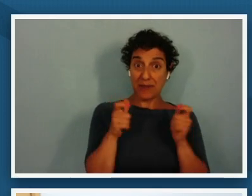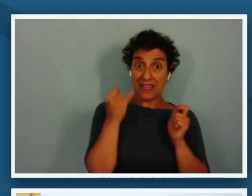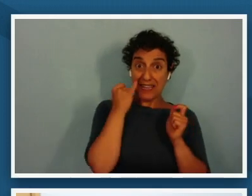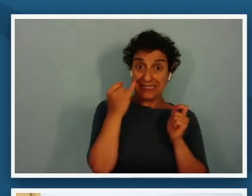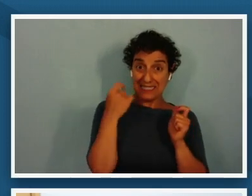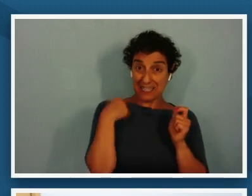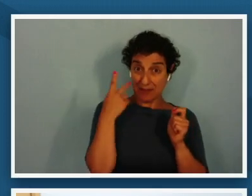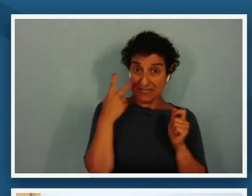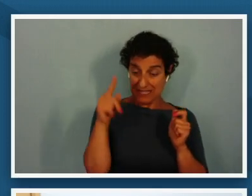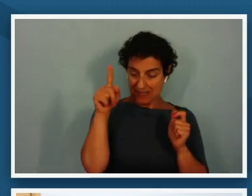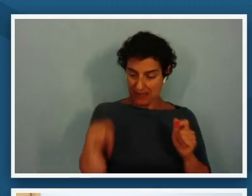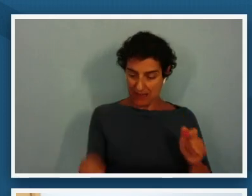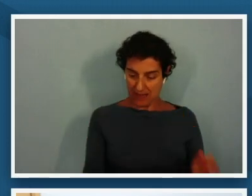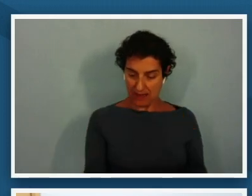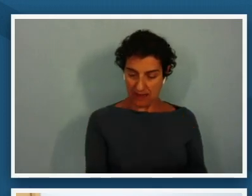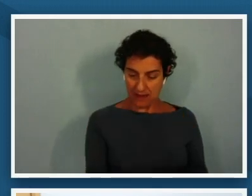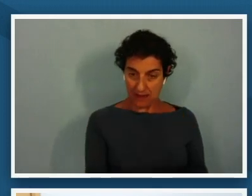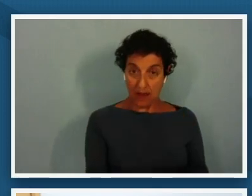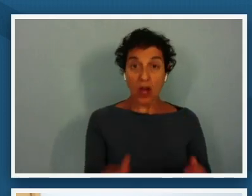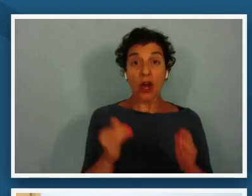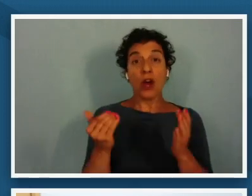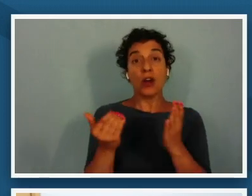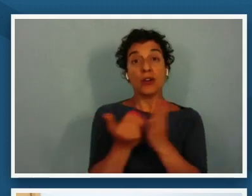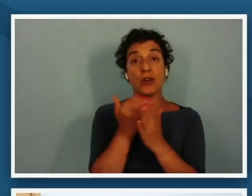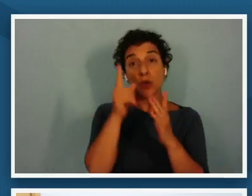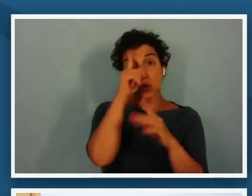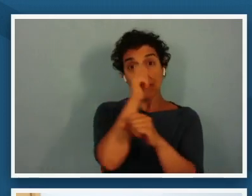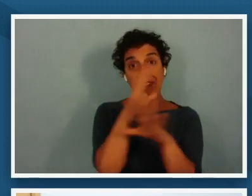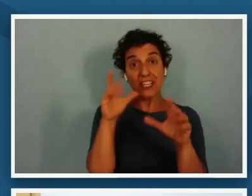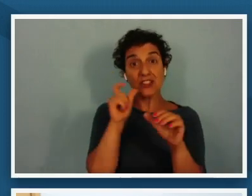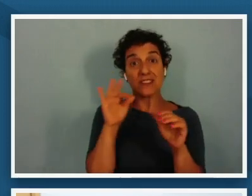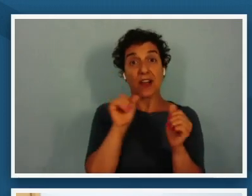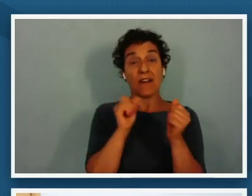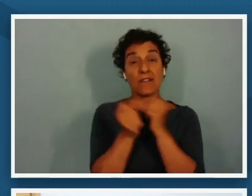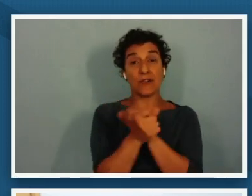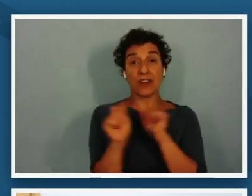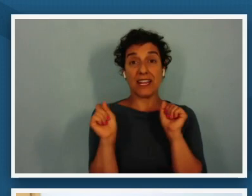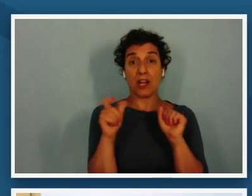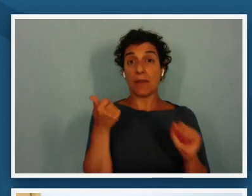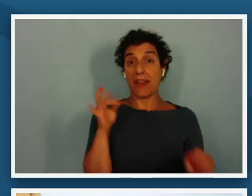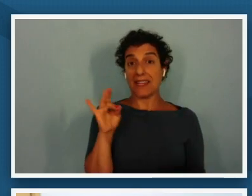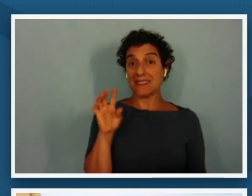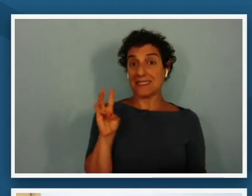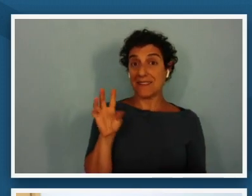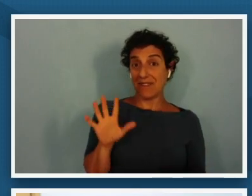are new visions of freedom